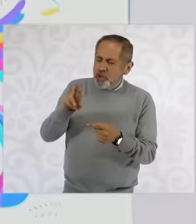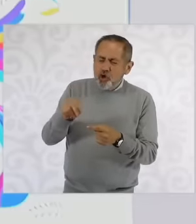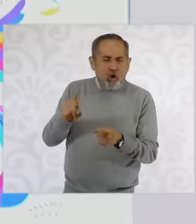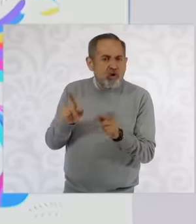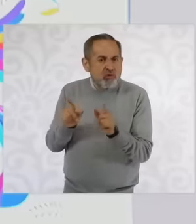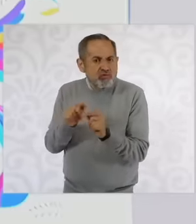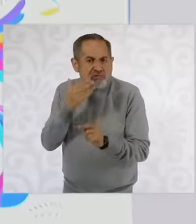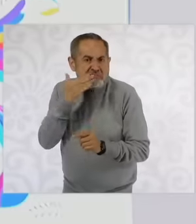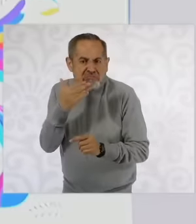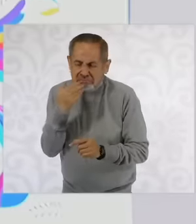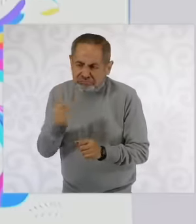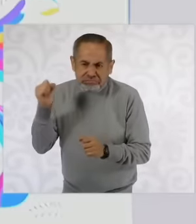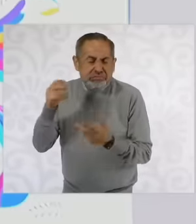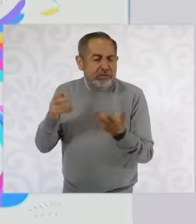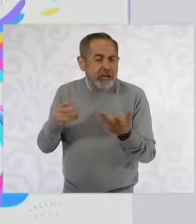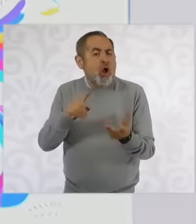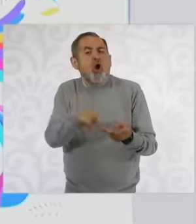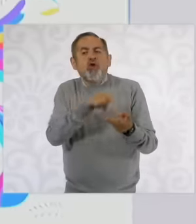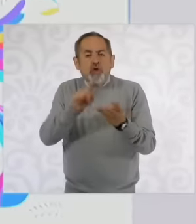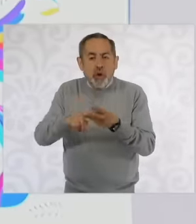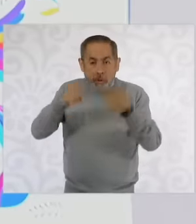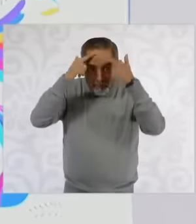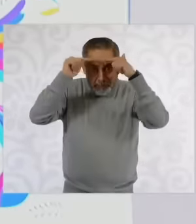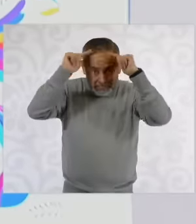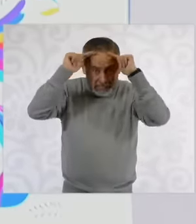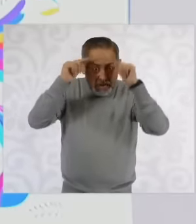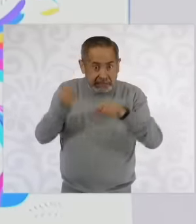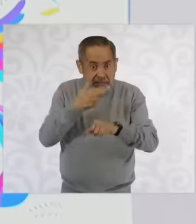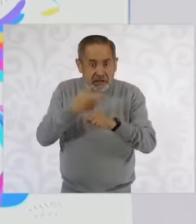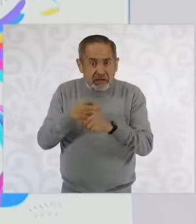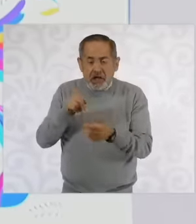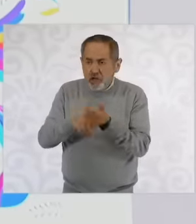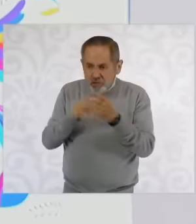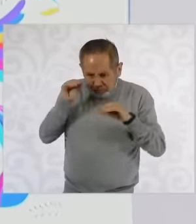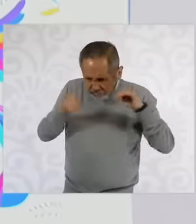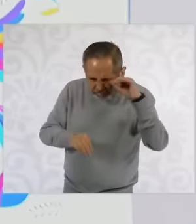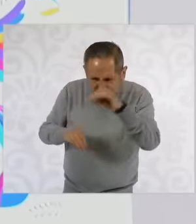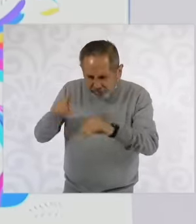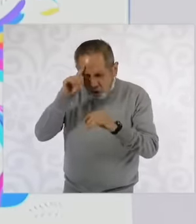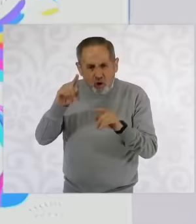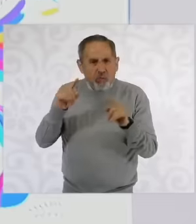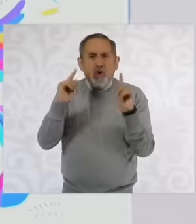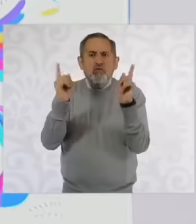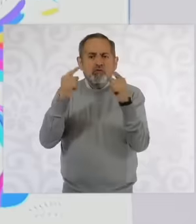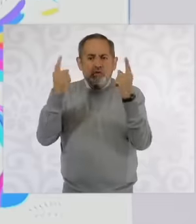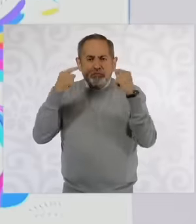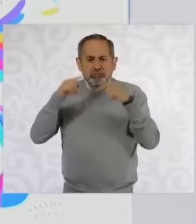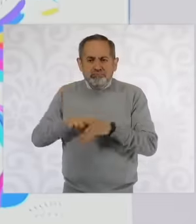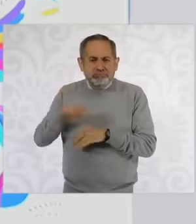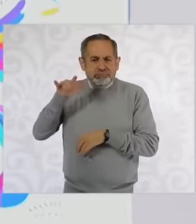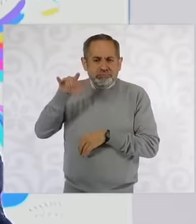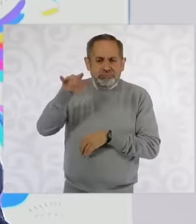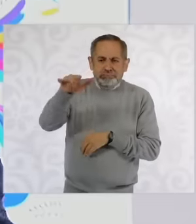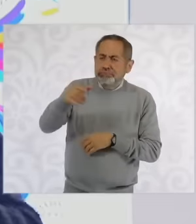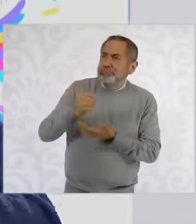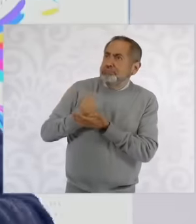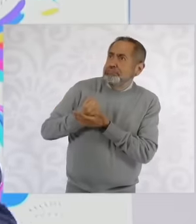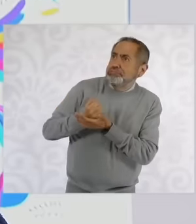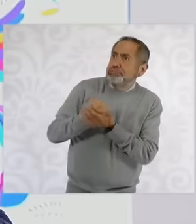the Navy, for example, has the development of drones. That is, of Aviation, not national trips,